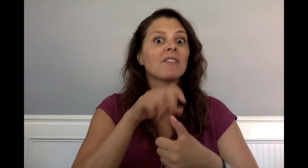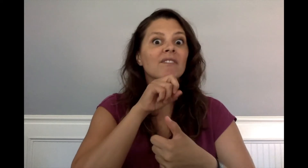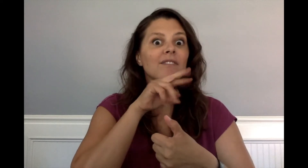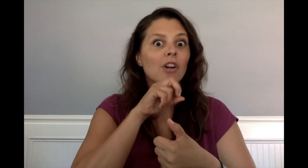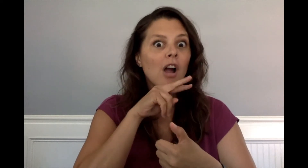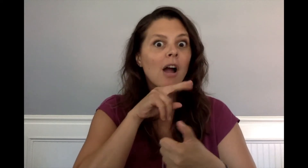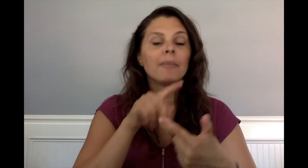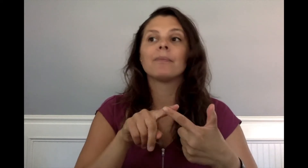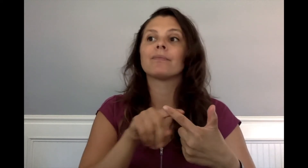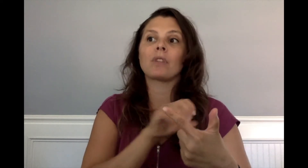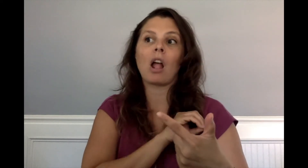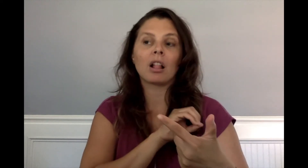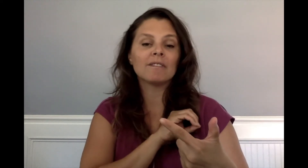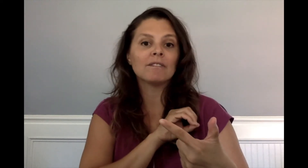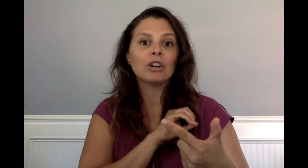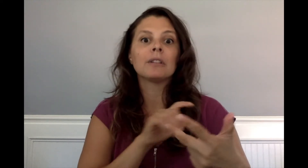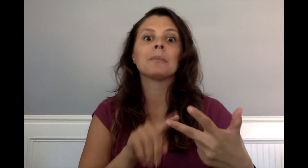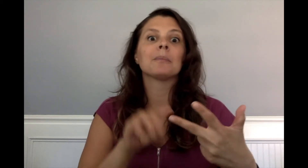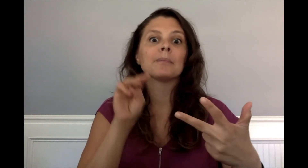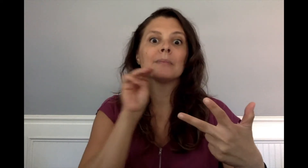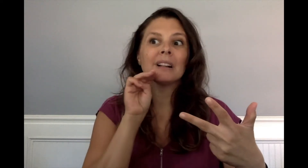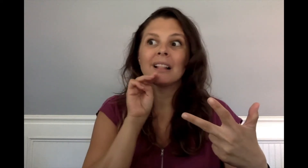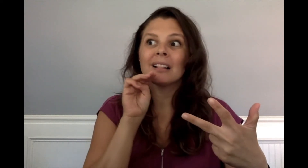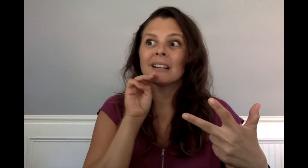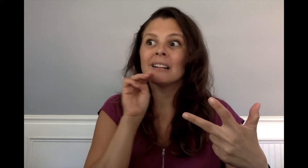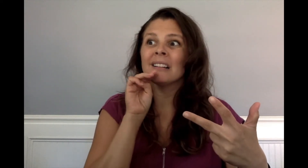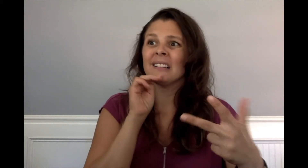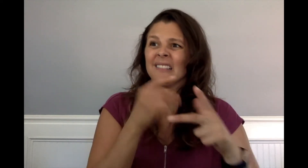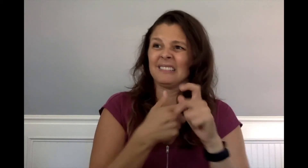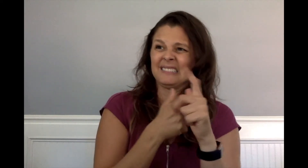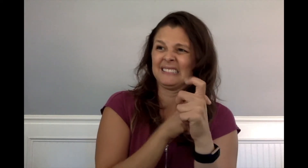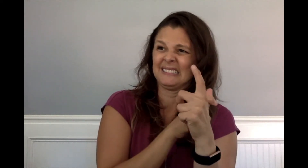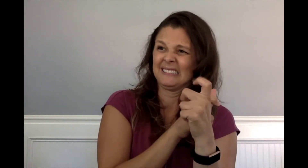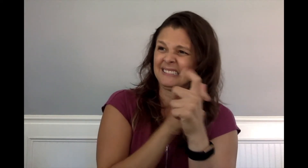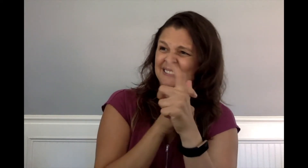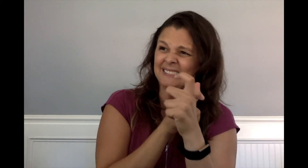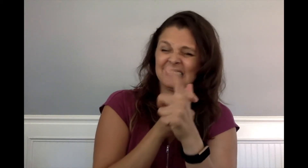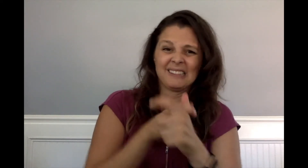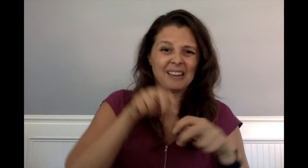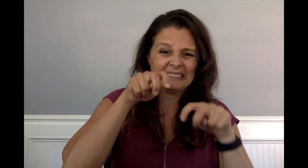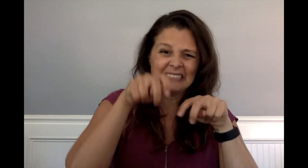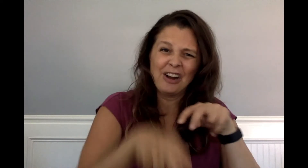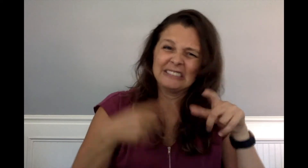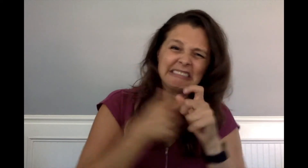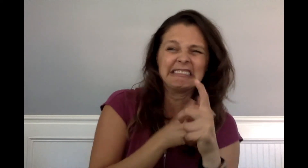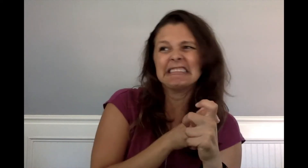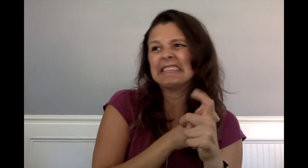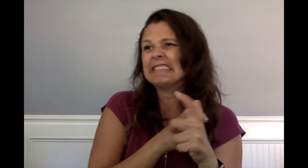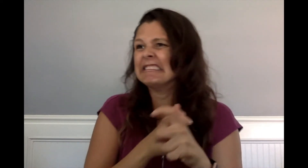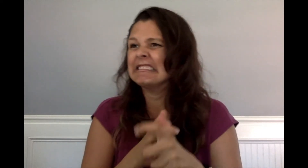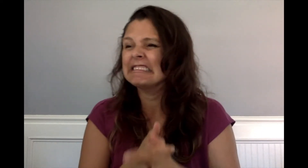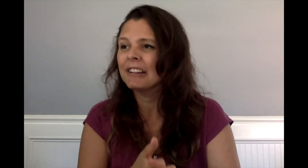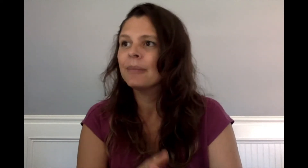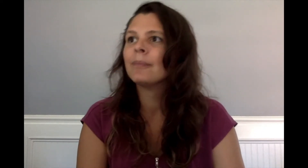Frog, Oliver, and Millie ran down the stairs.